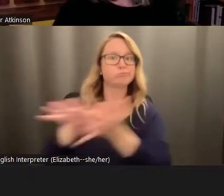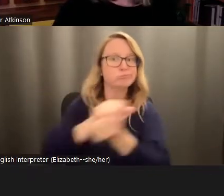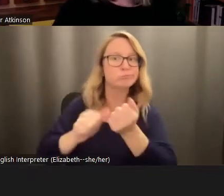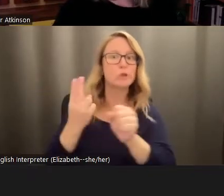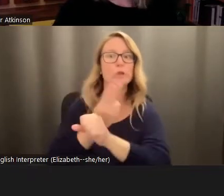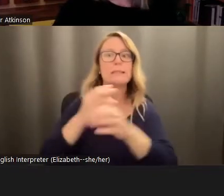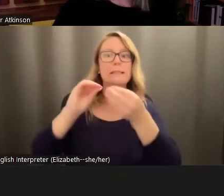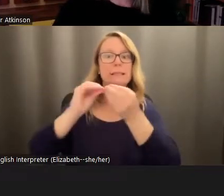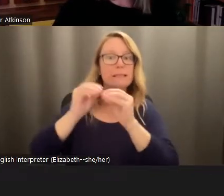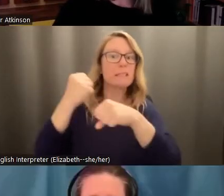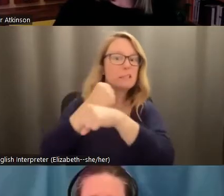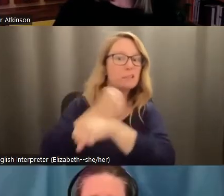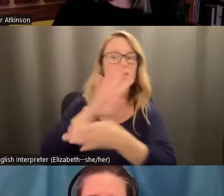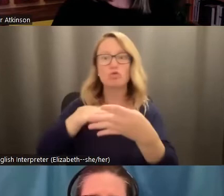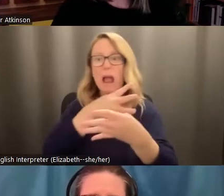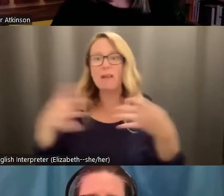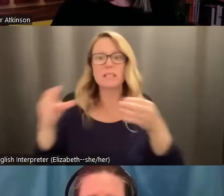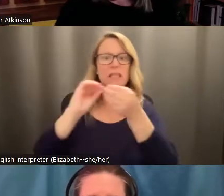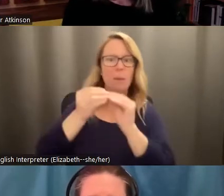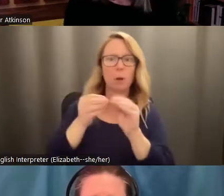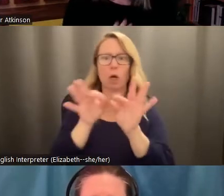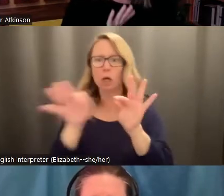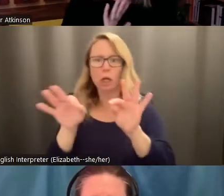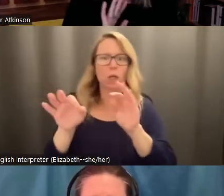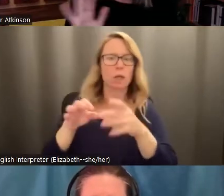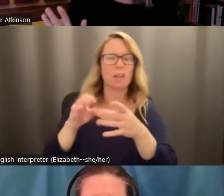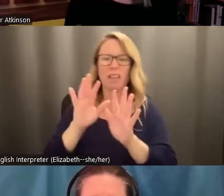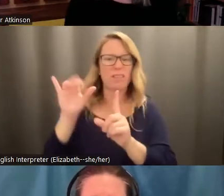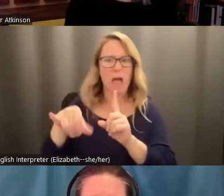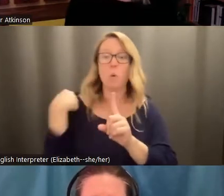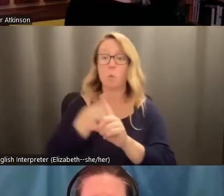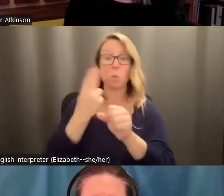graphs and numerical equations. And this is not at all to